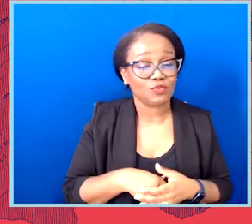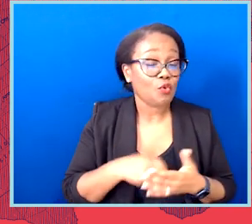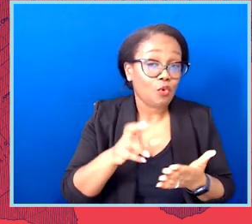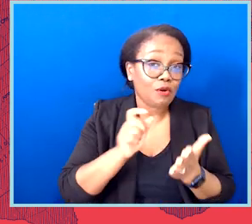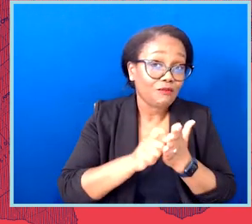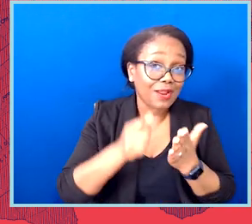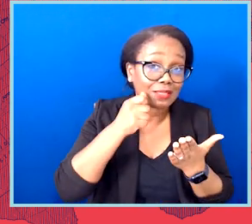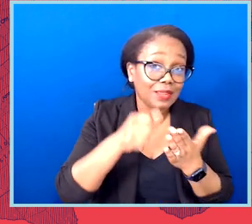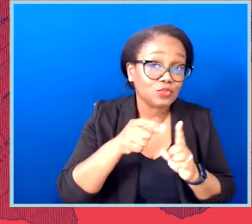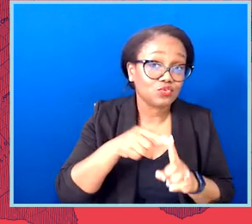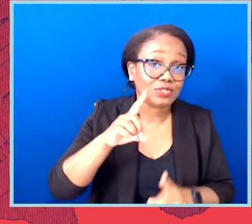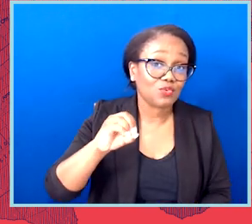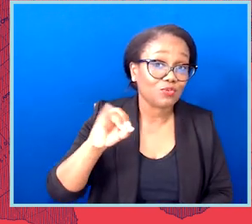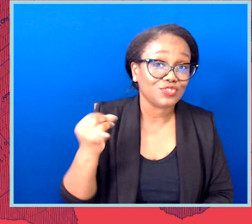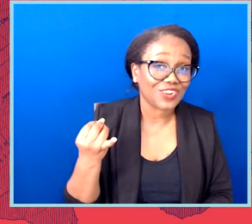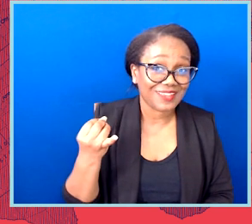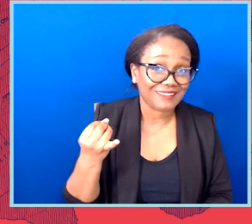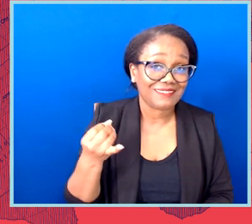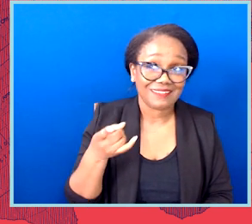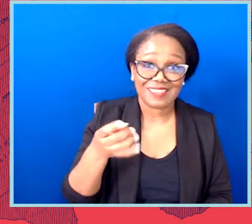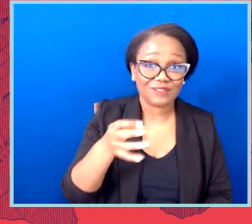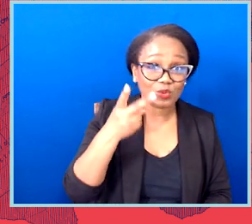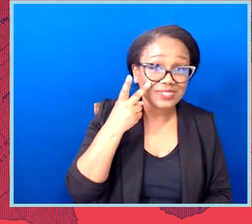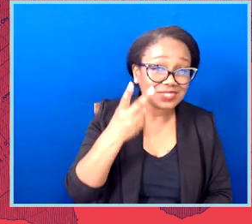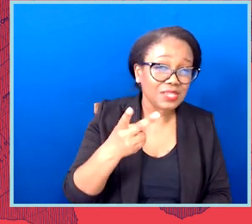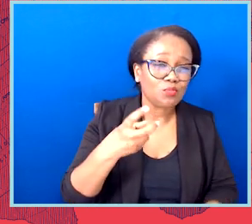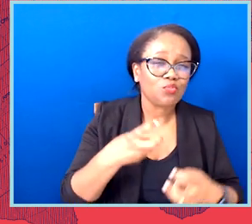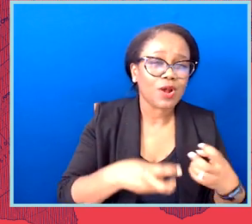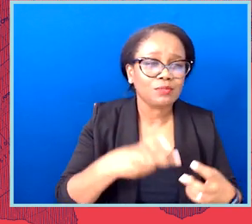Even if you are seeing problems, if you're seeing concerns.